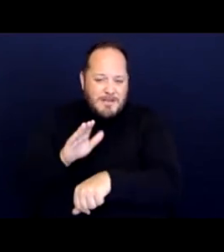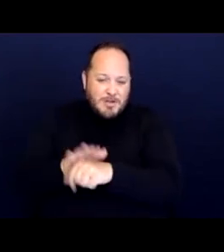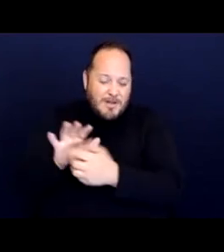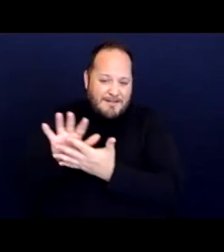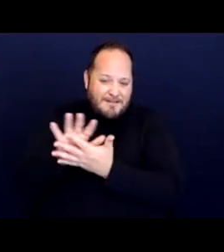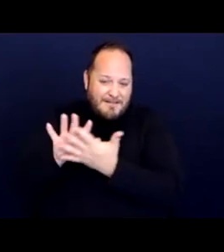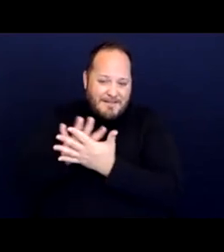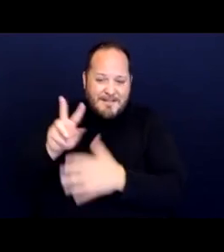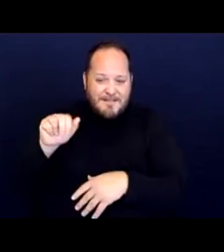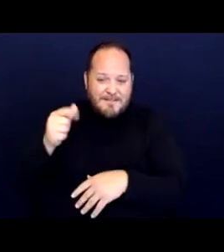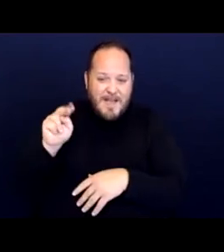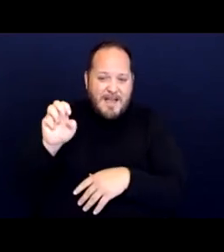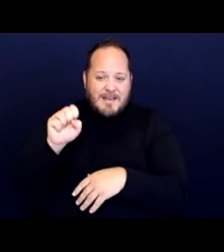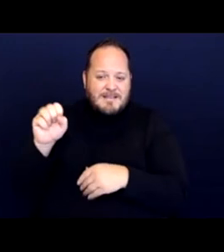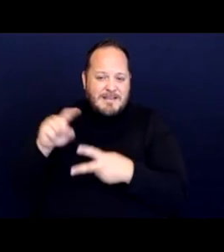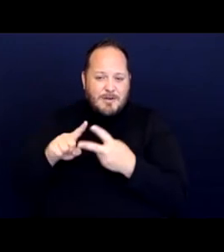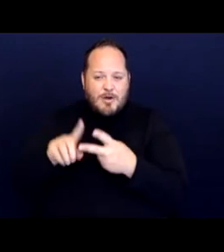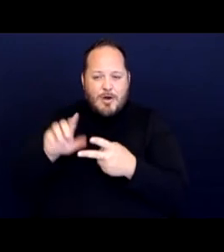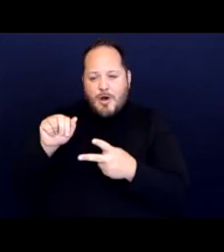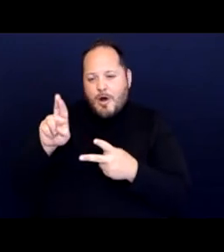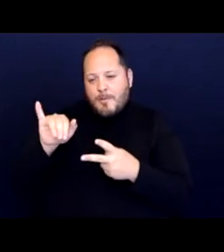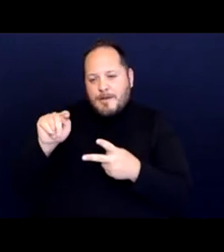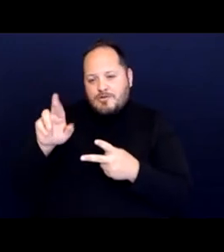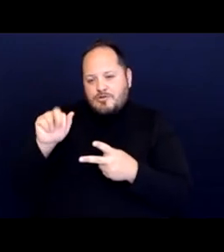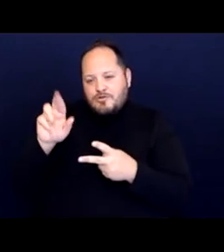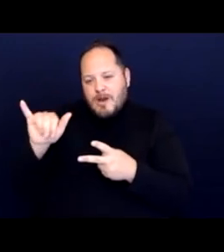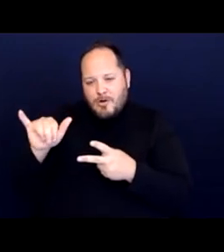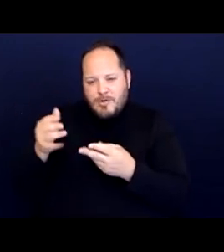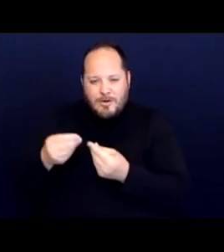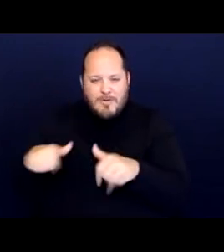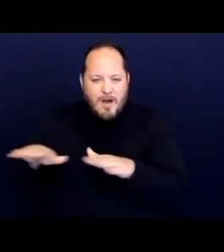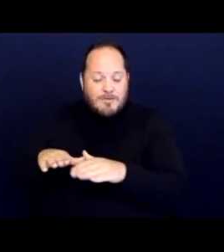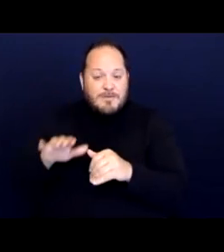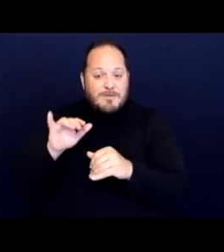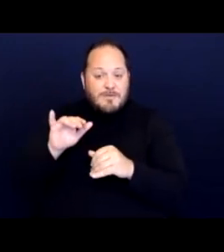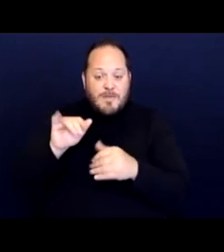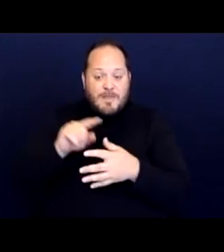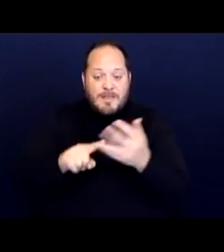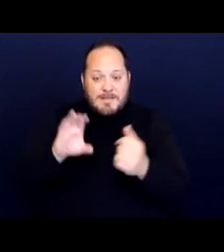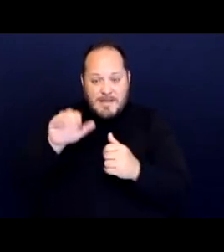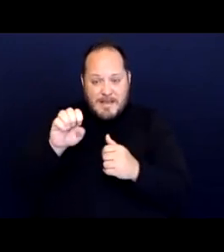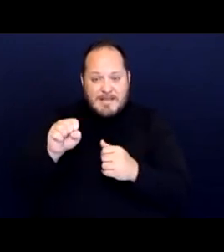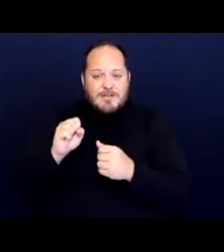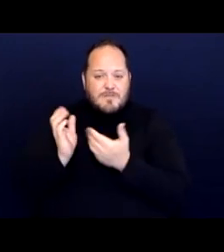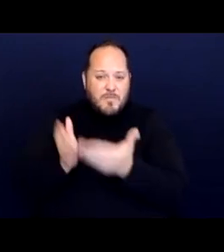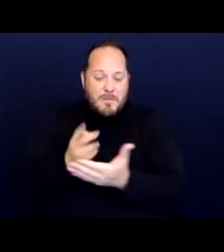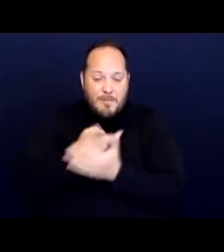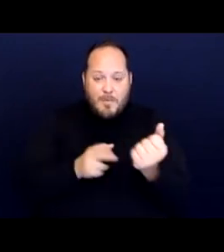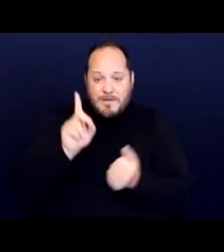So these cases clearly are bringing in both disability rights protections and the many